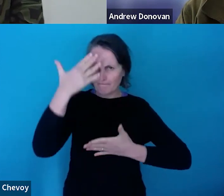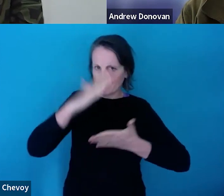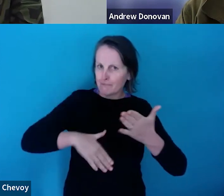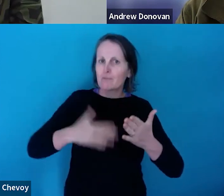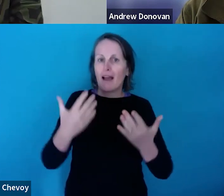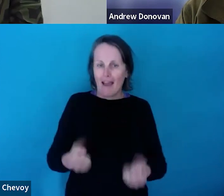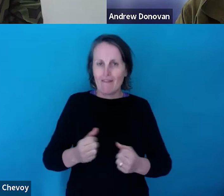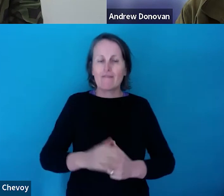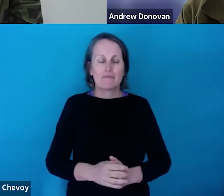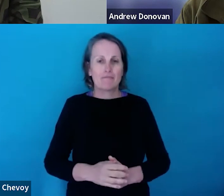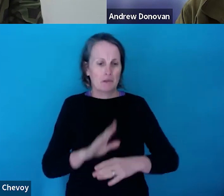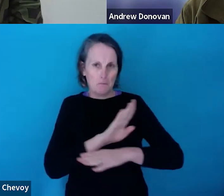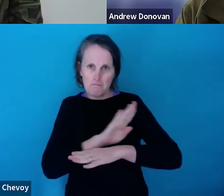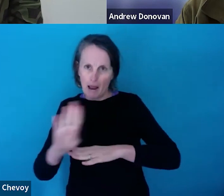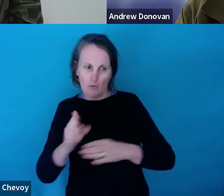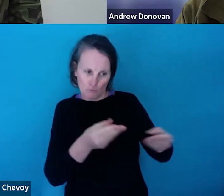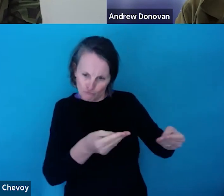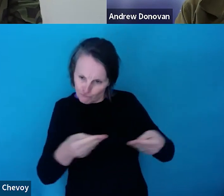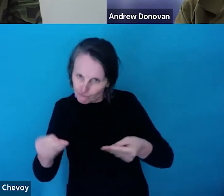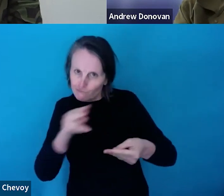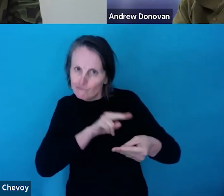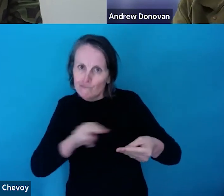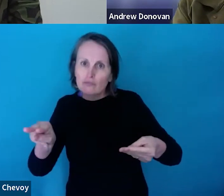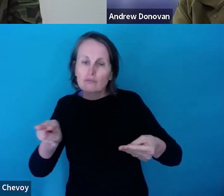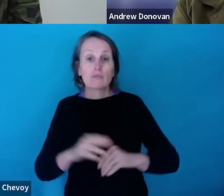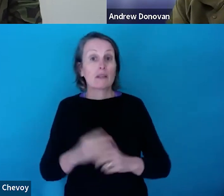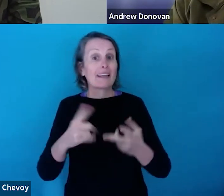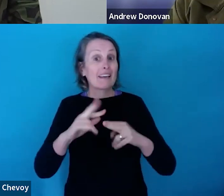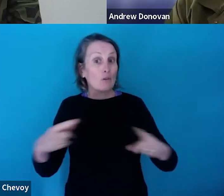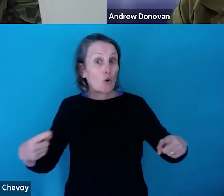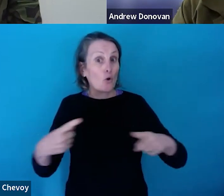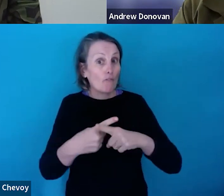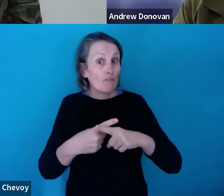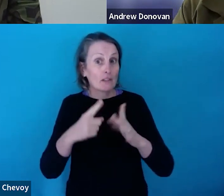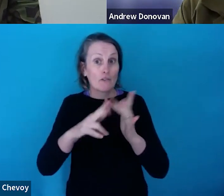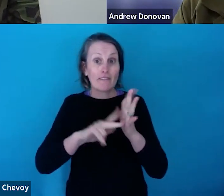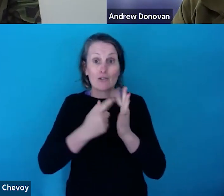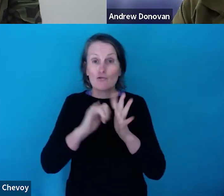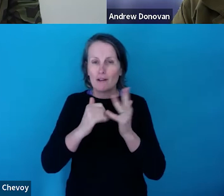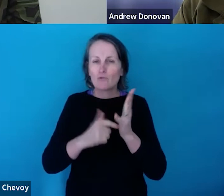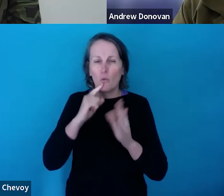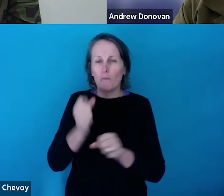We'll obviously be managing conflicts of interest and making sure that we're able to curate and bring